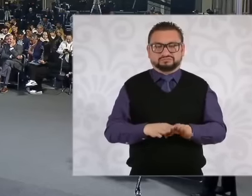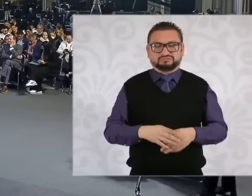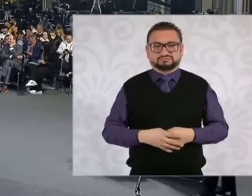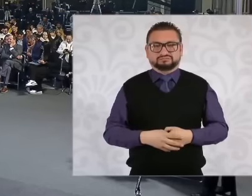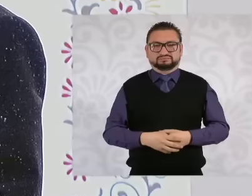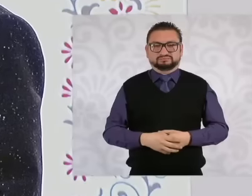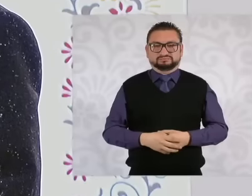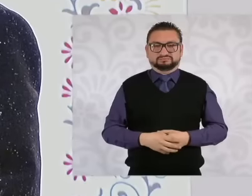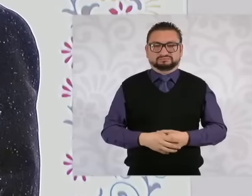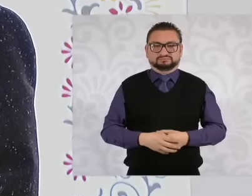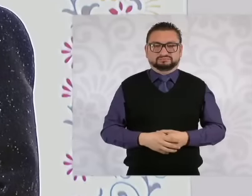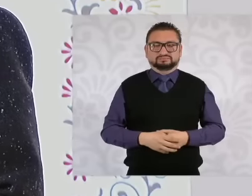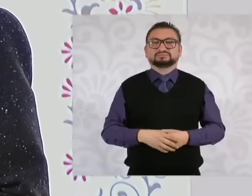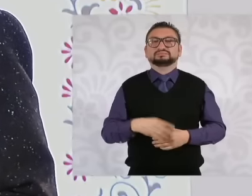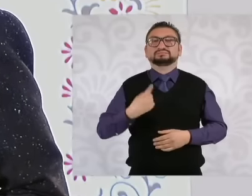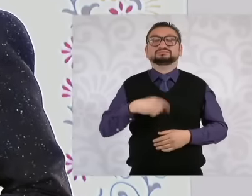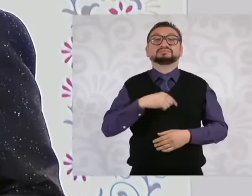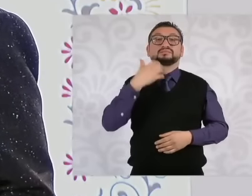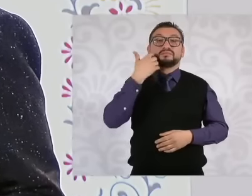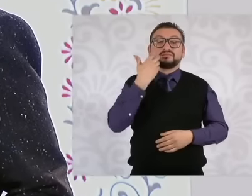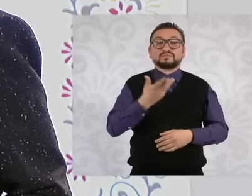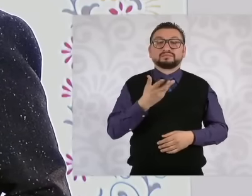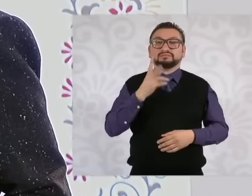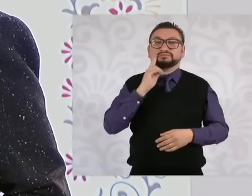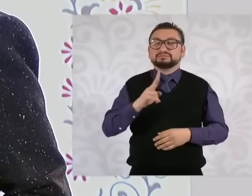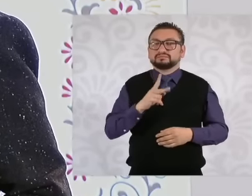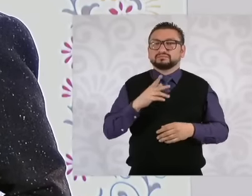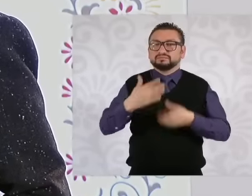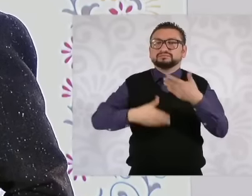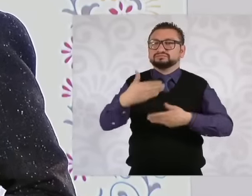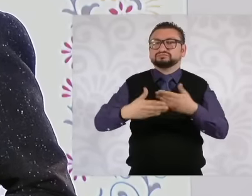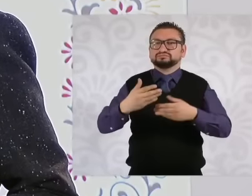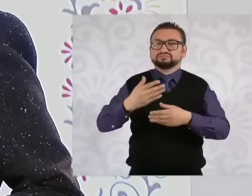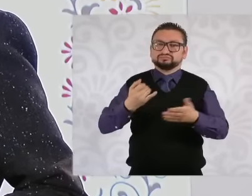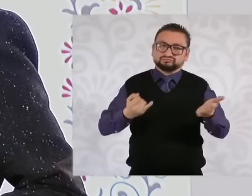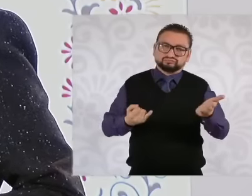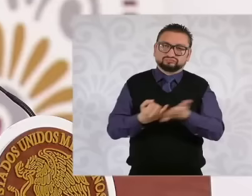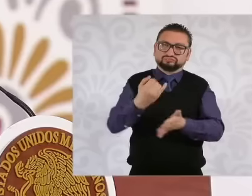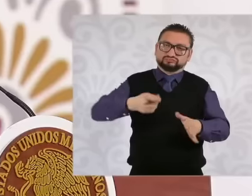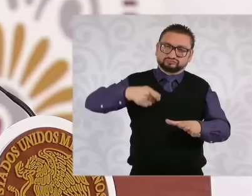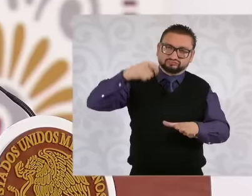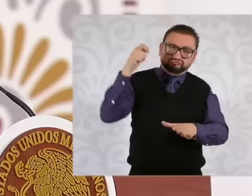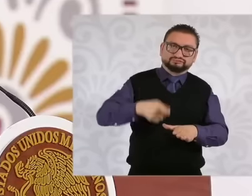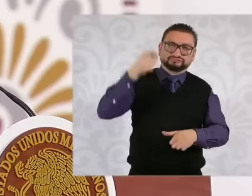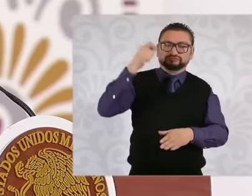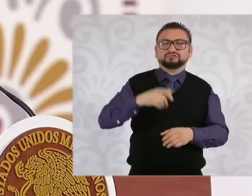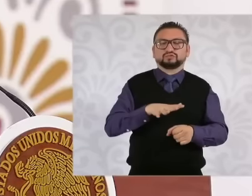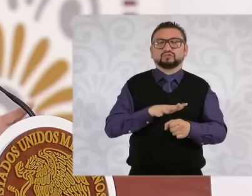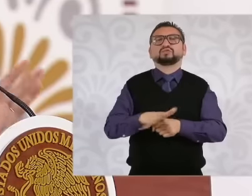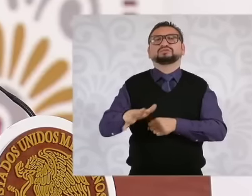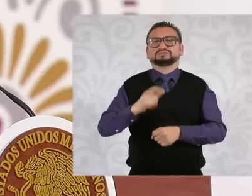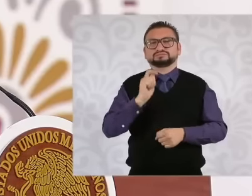what What we want to see is what the sentence is. And what is the